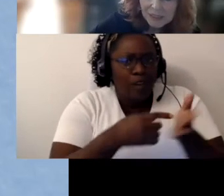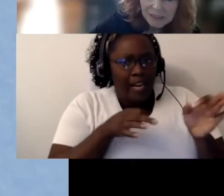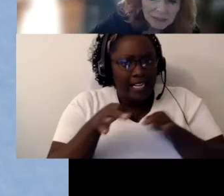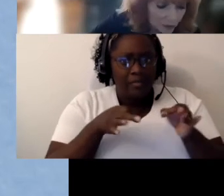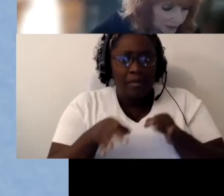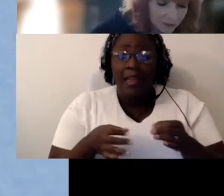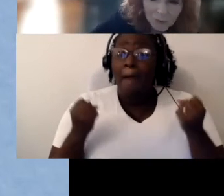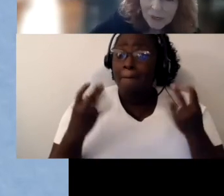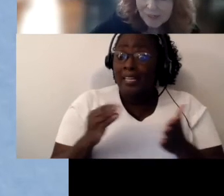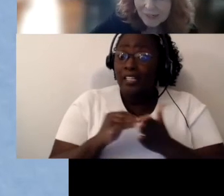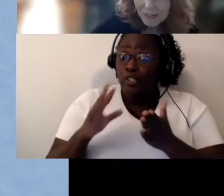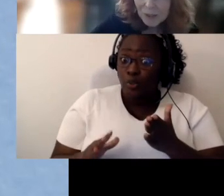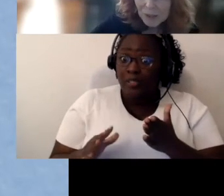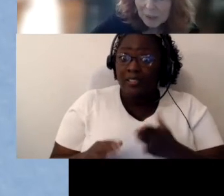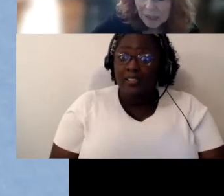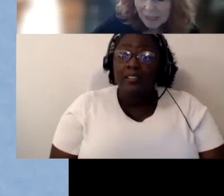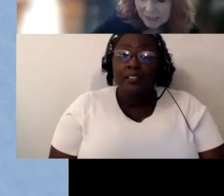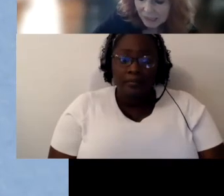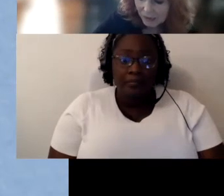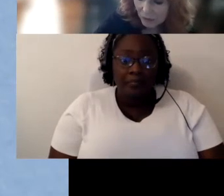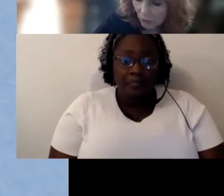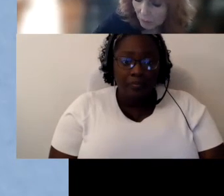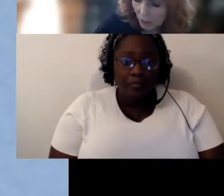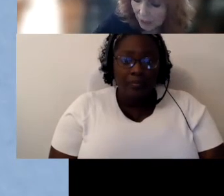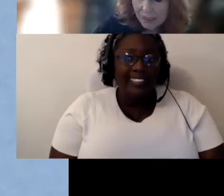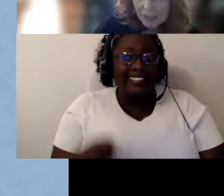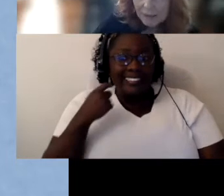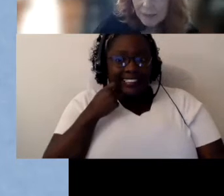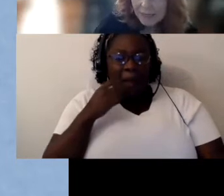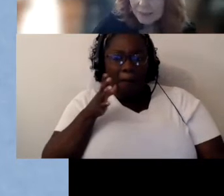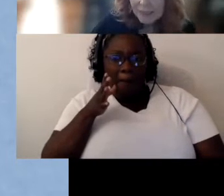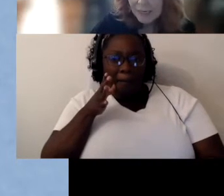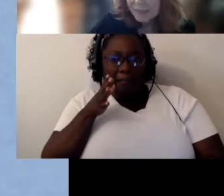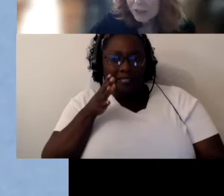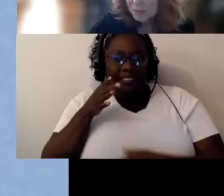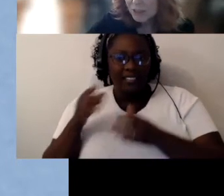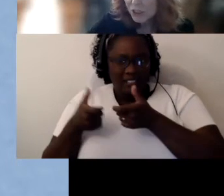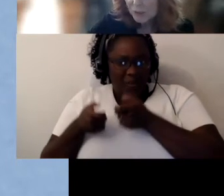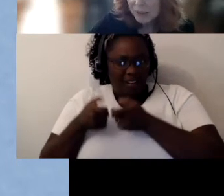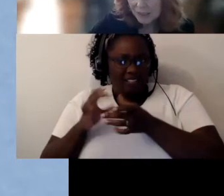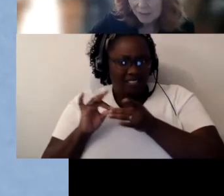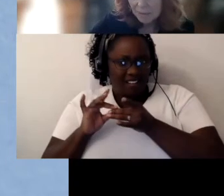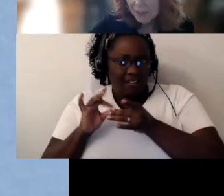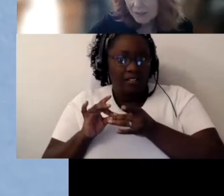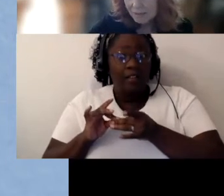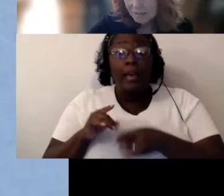including the one who’s parent I sent you the quote by, they determined that she wasn't